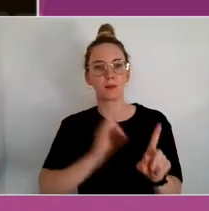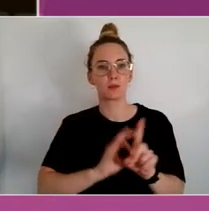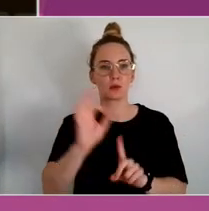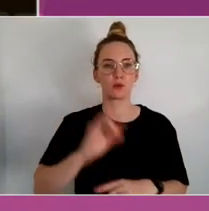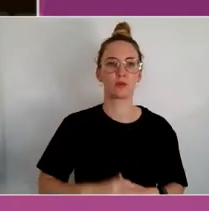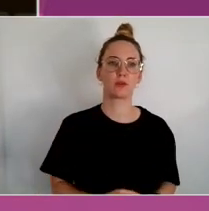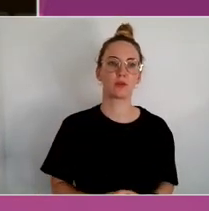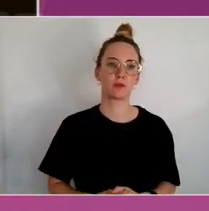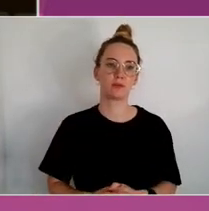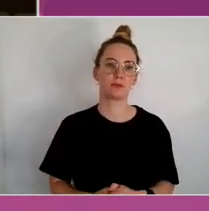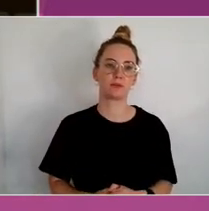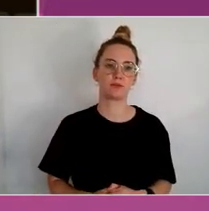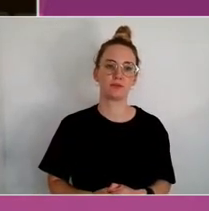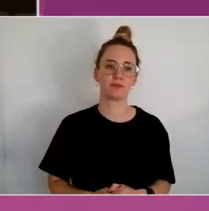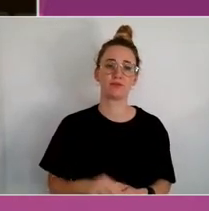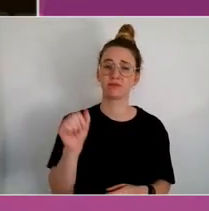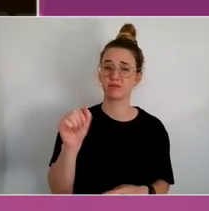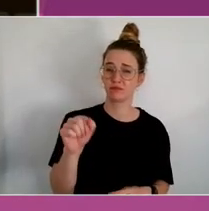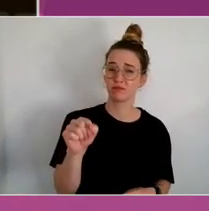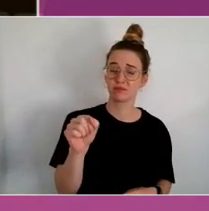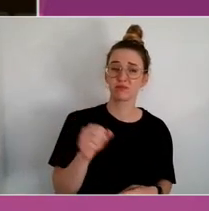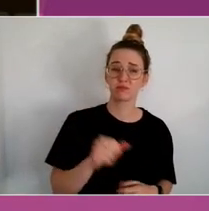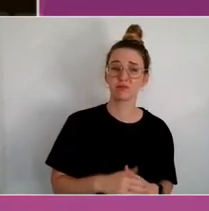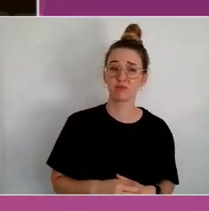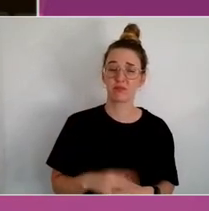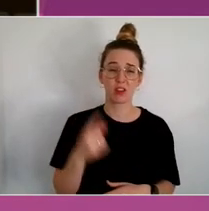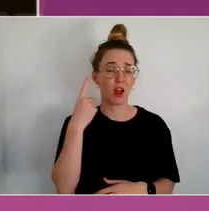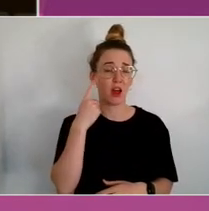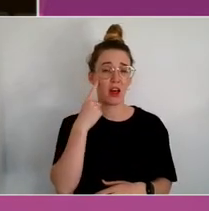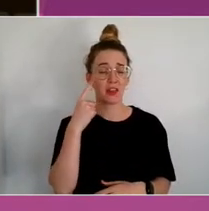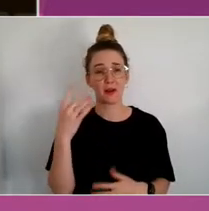a lot of people who are streaming today have always recognised that arts makes a positive